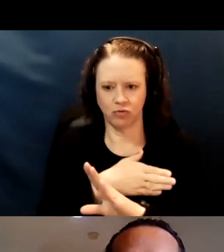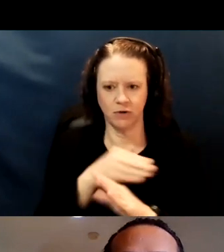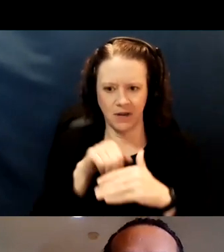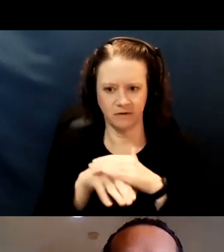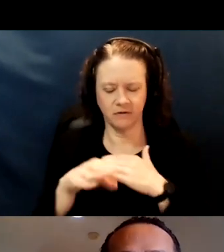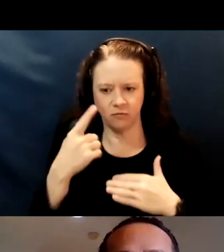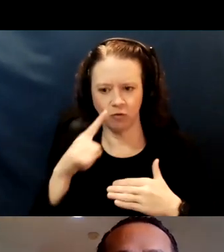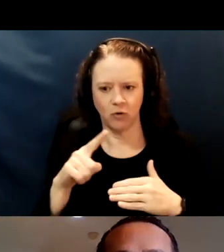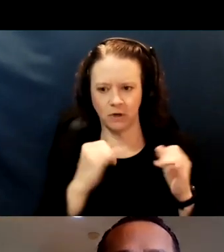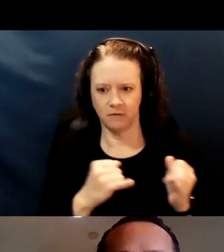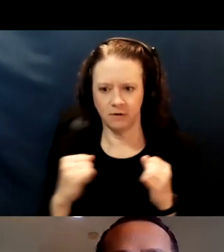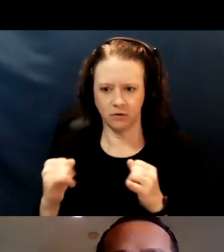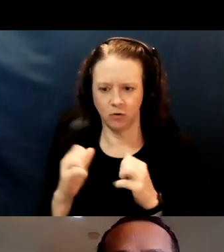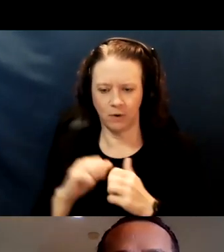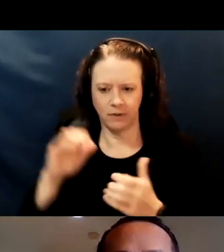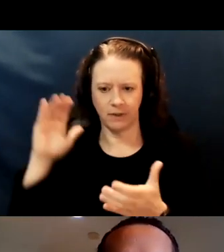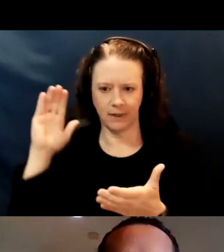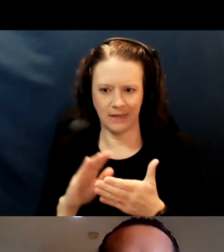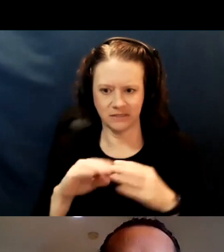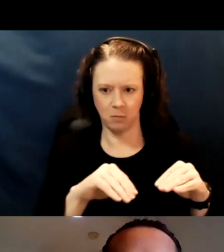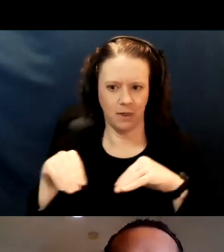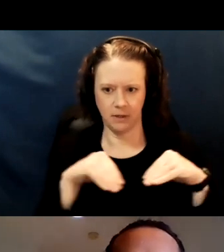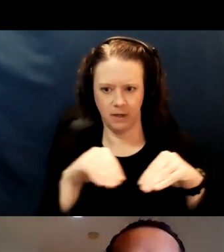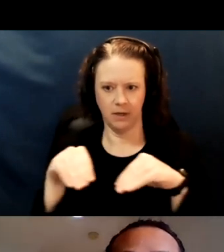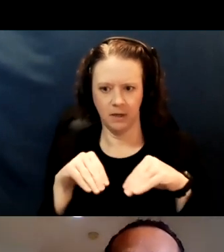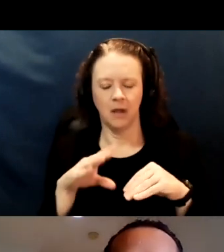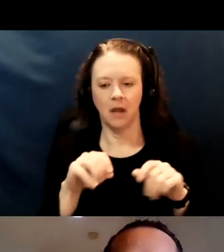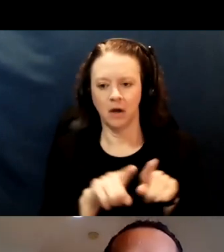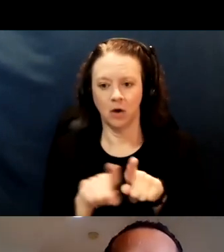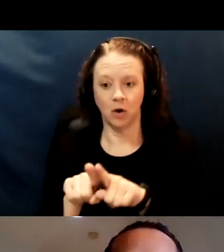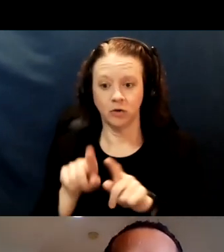including individuals who require home-bound vaccinations;